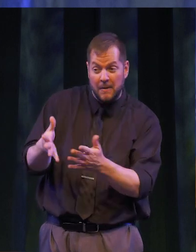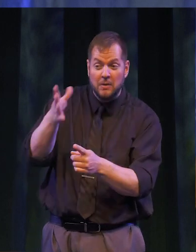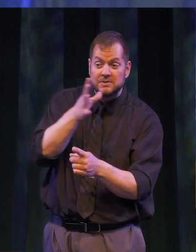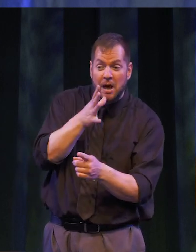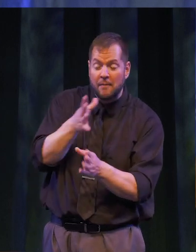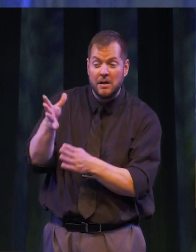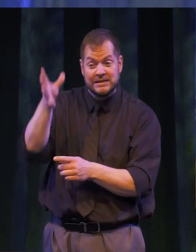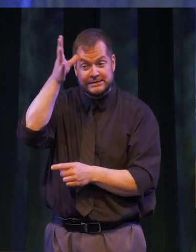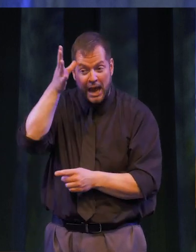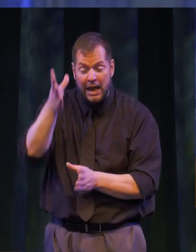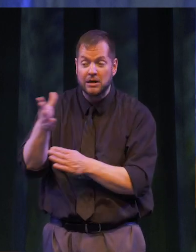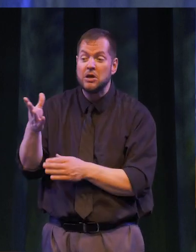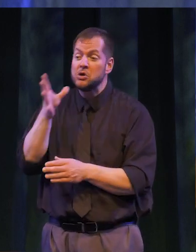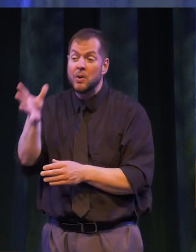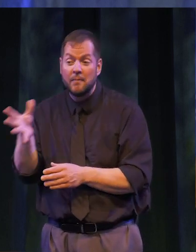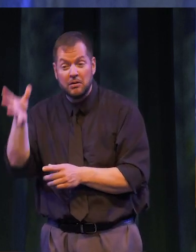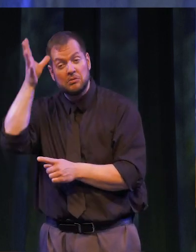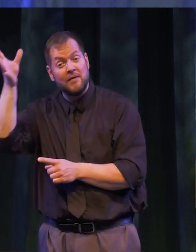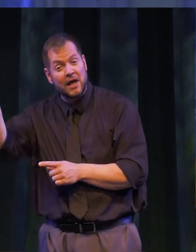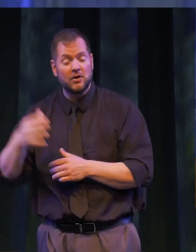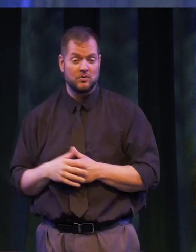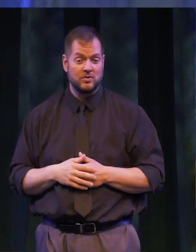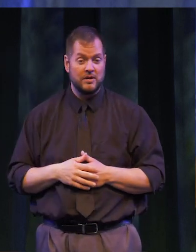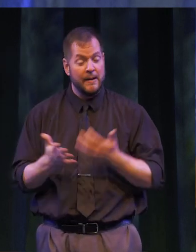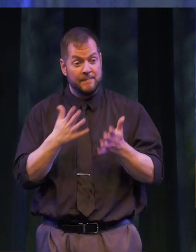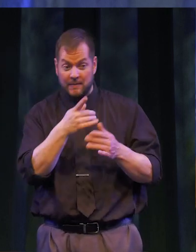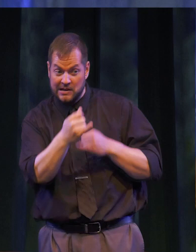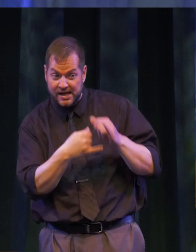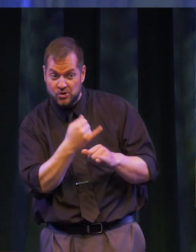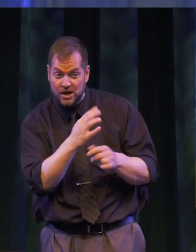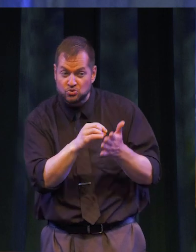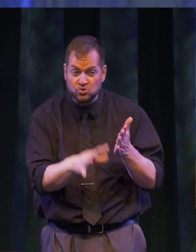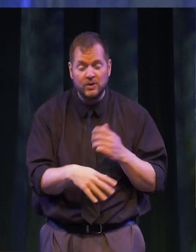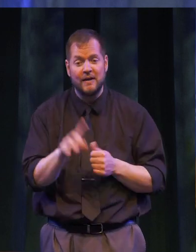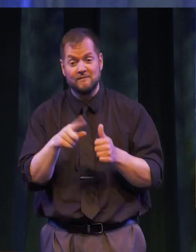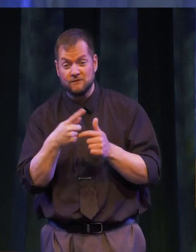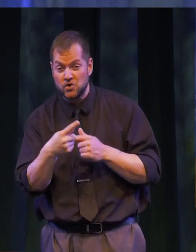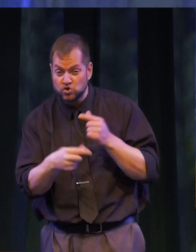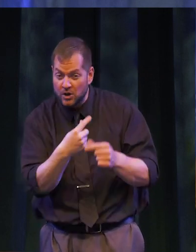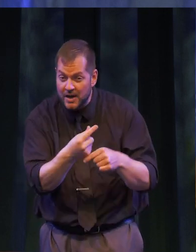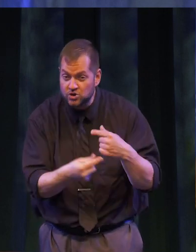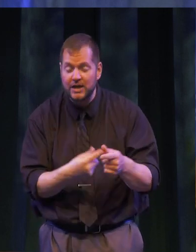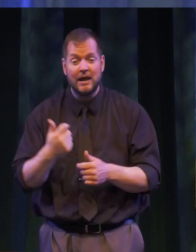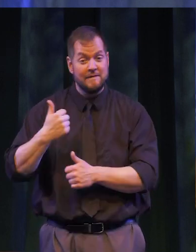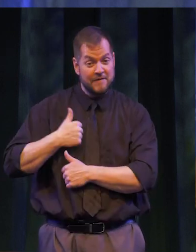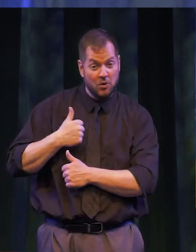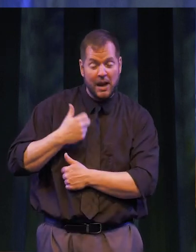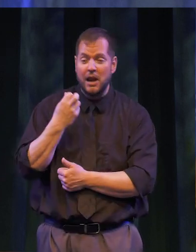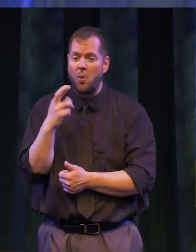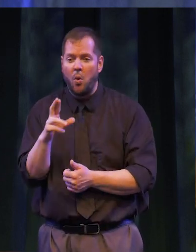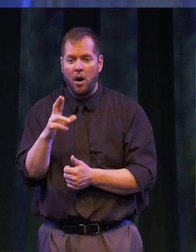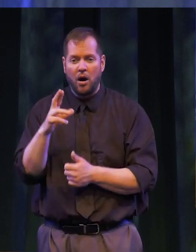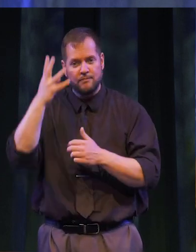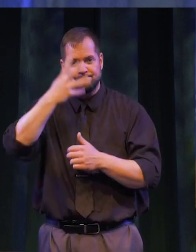mom, dad, veteran, grandmother, grandfather, -- international, first-generation, or immigrant.